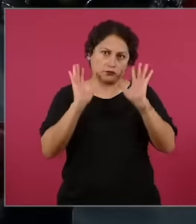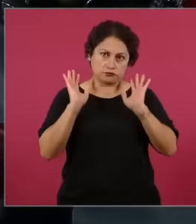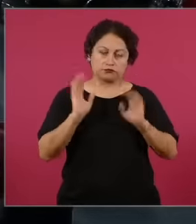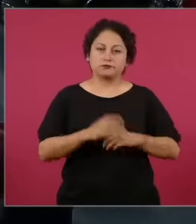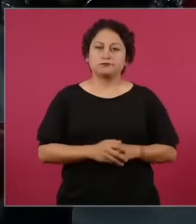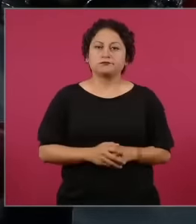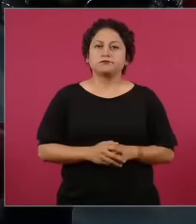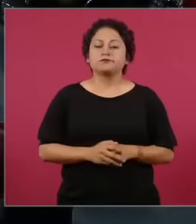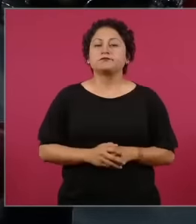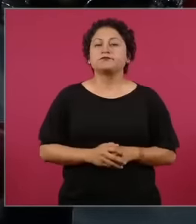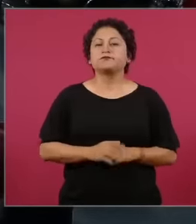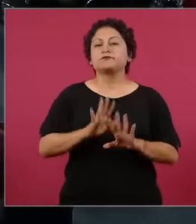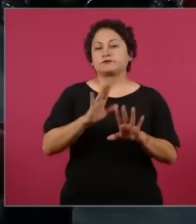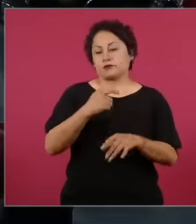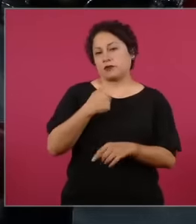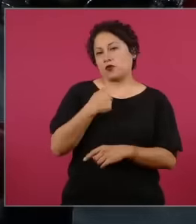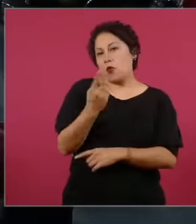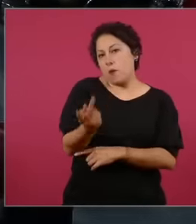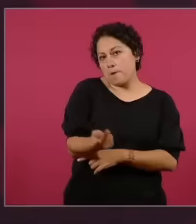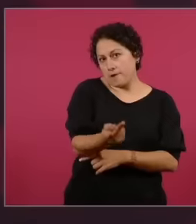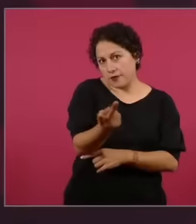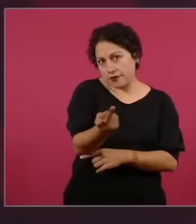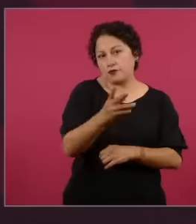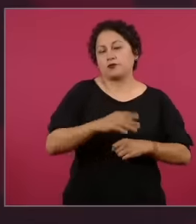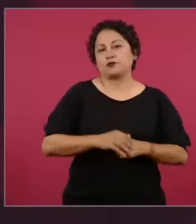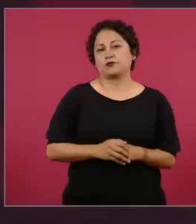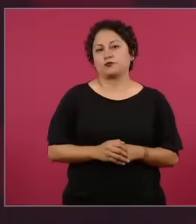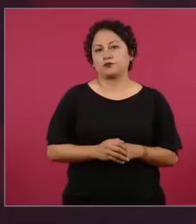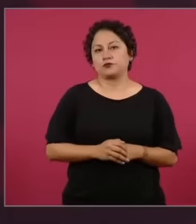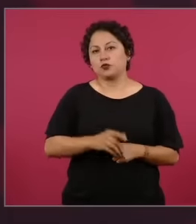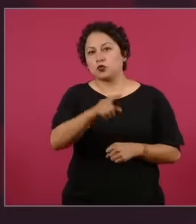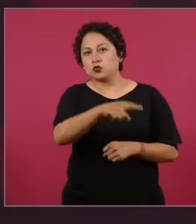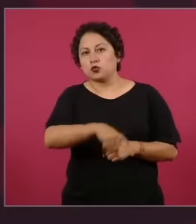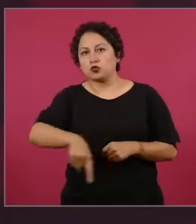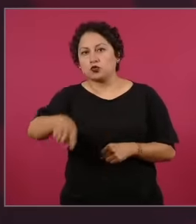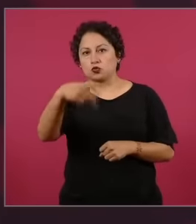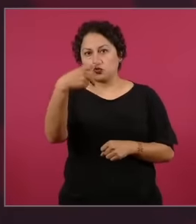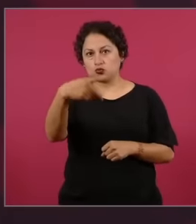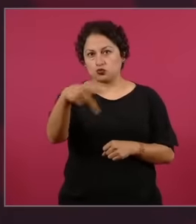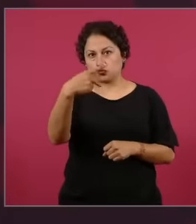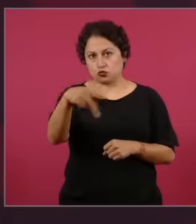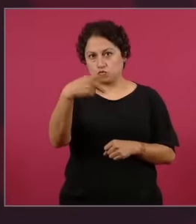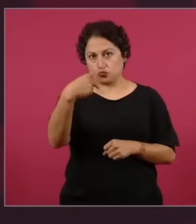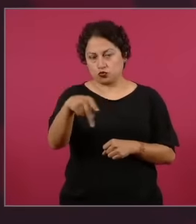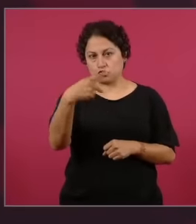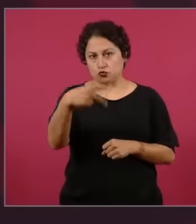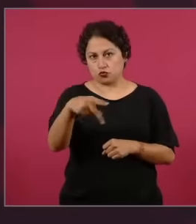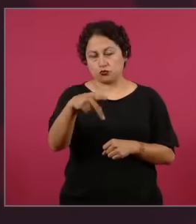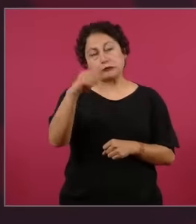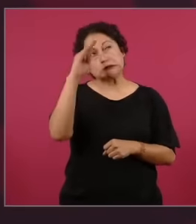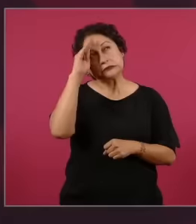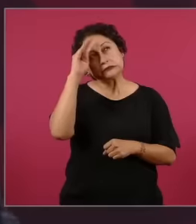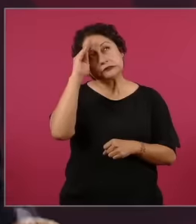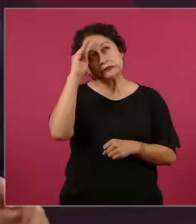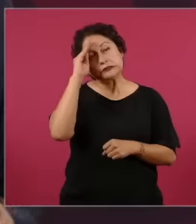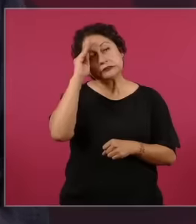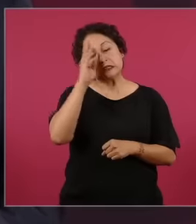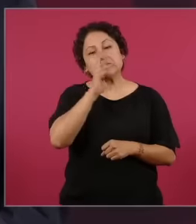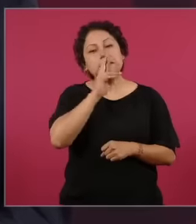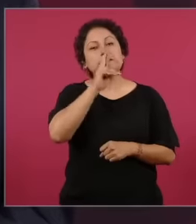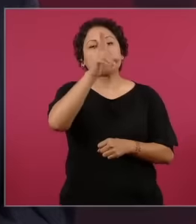what is better that the ministers of the supreme court are chosen by the